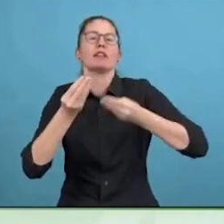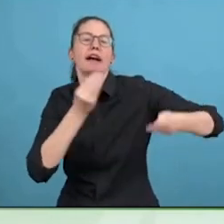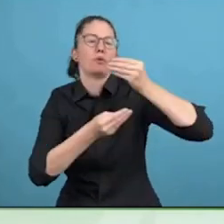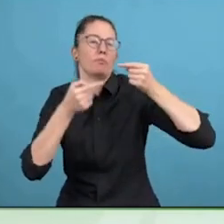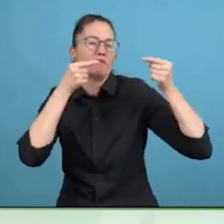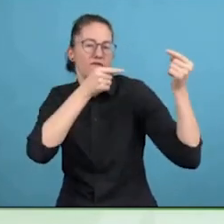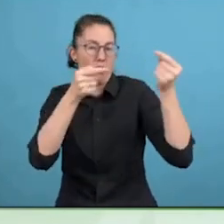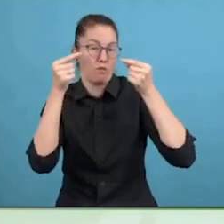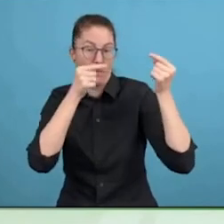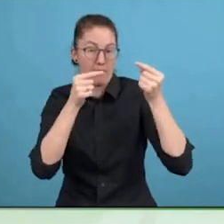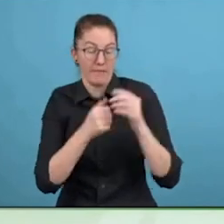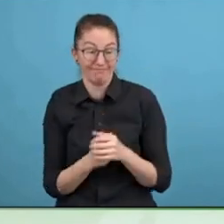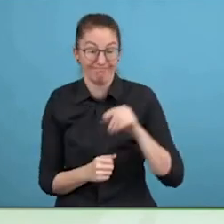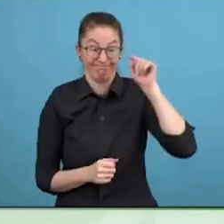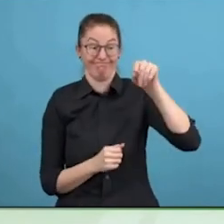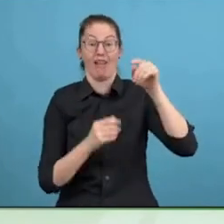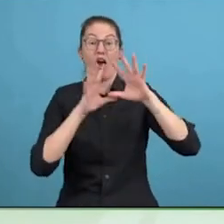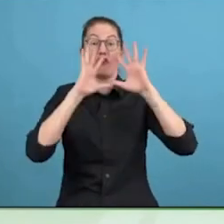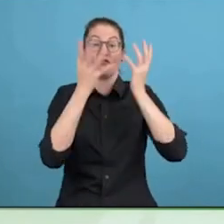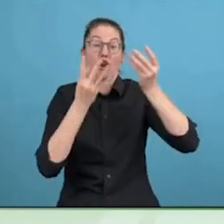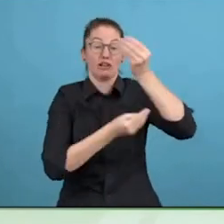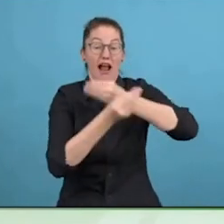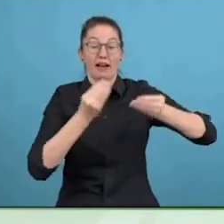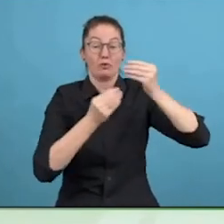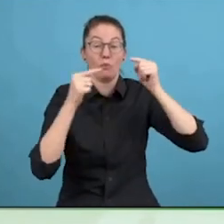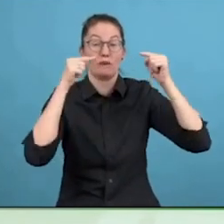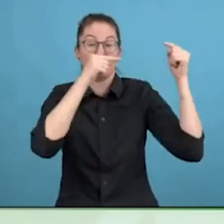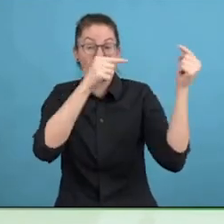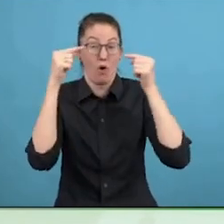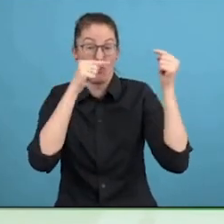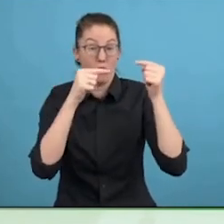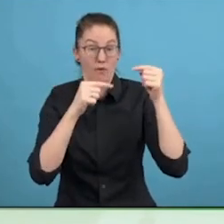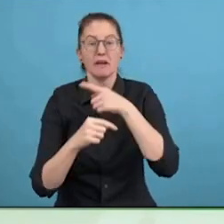We are associating purple with the disability sector.